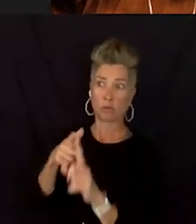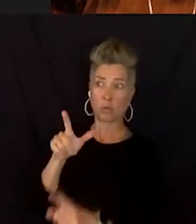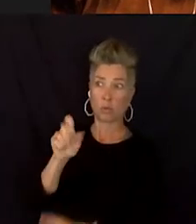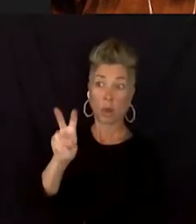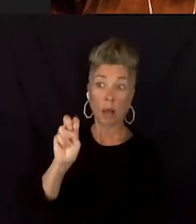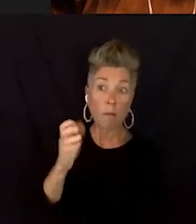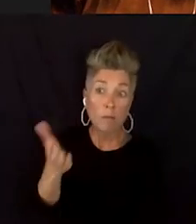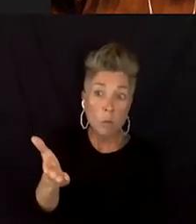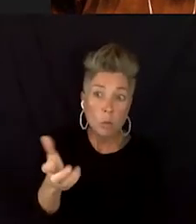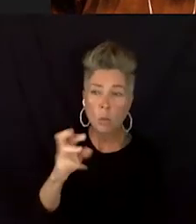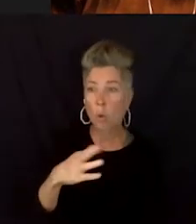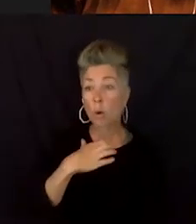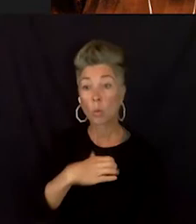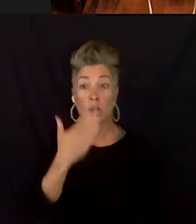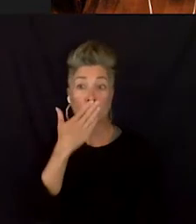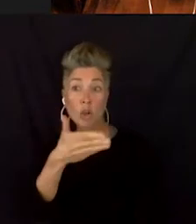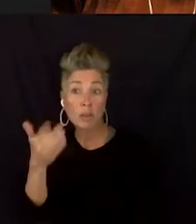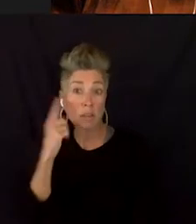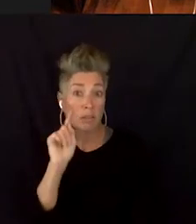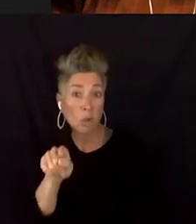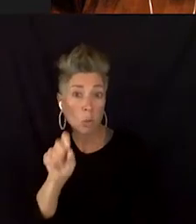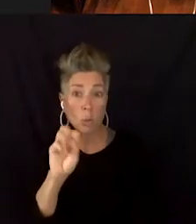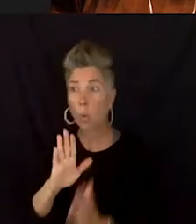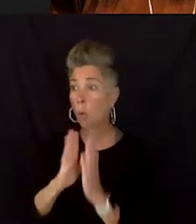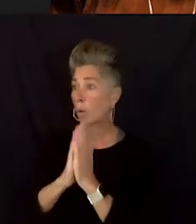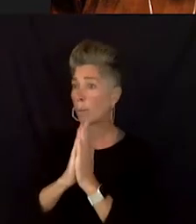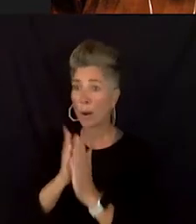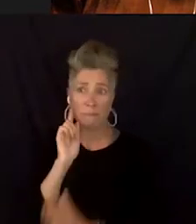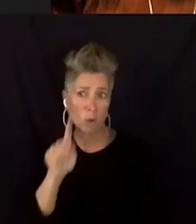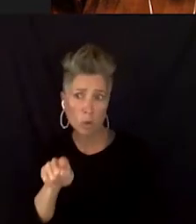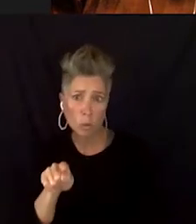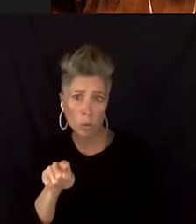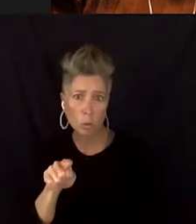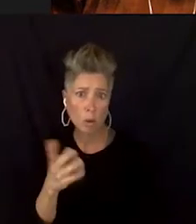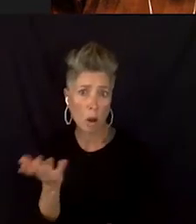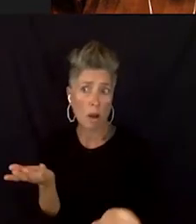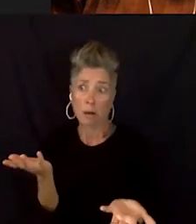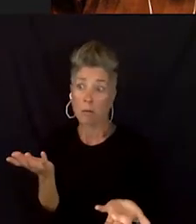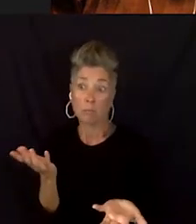or for me to, you know, be praying for you. It's, you just a person.